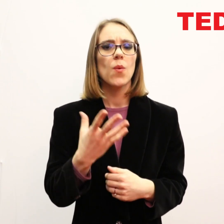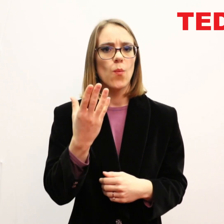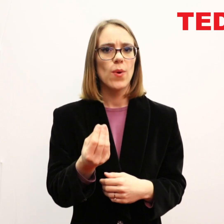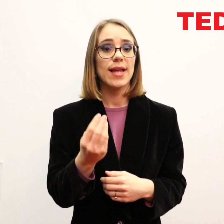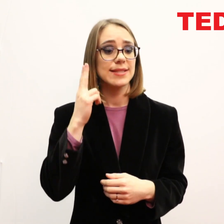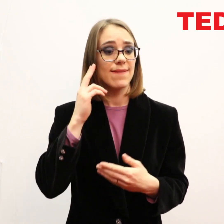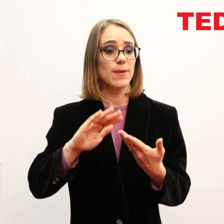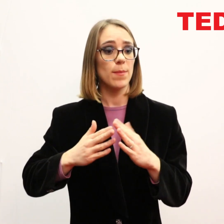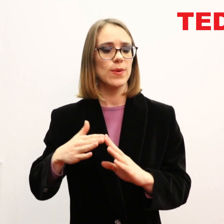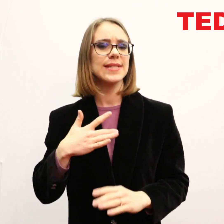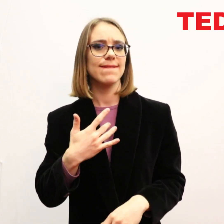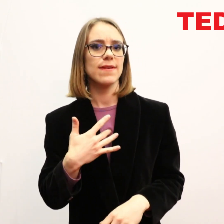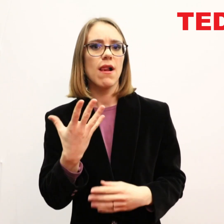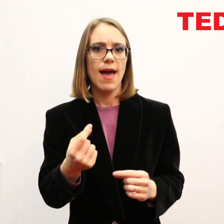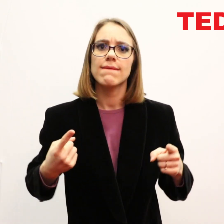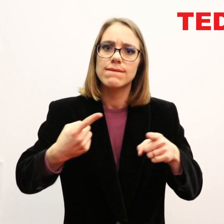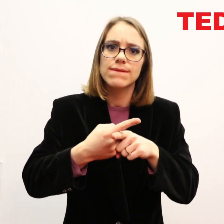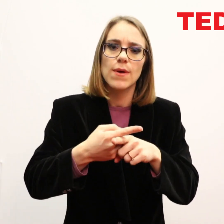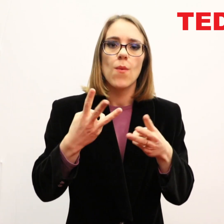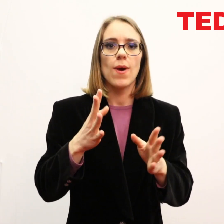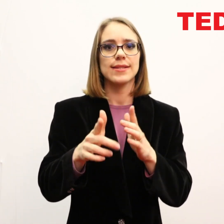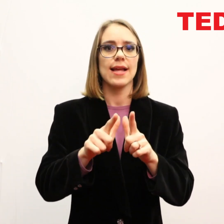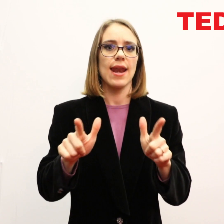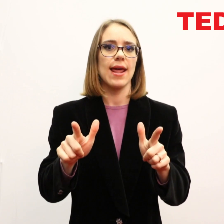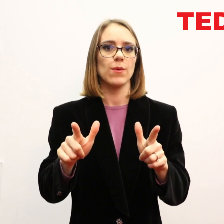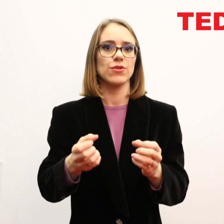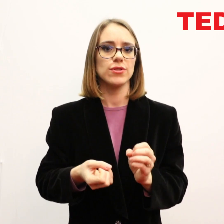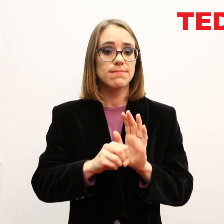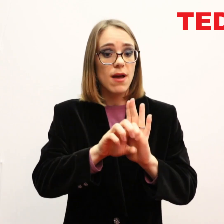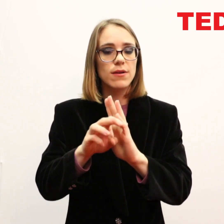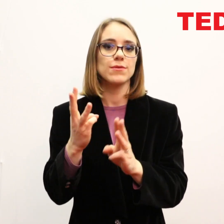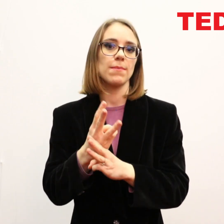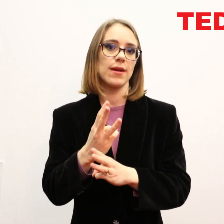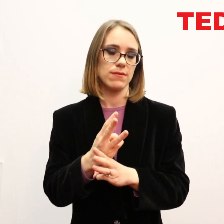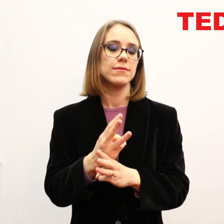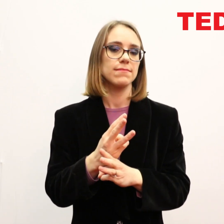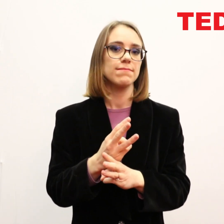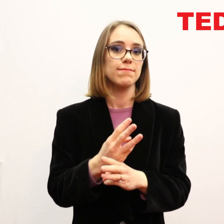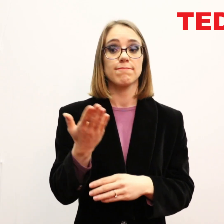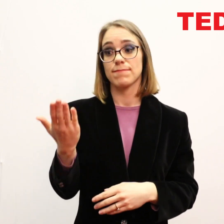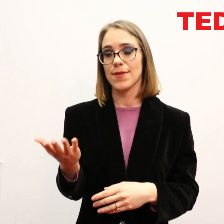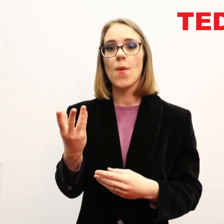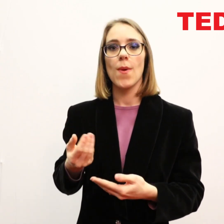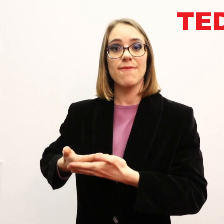From the Deaf community’s perspective, we feel that there are contradictions to the way the sign language is marketed to parents.